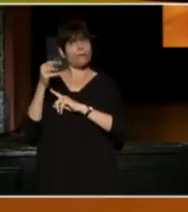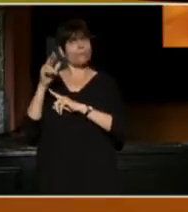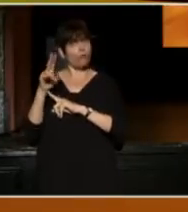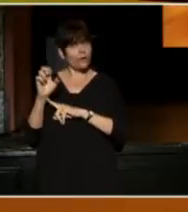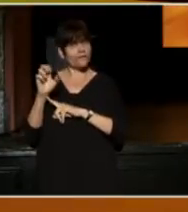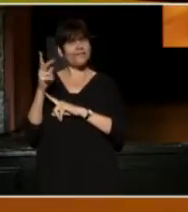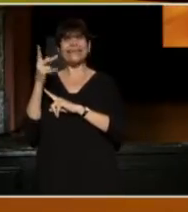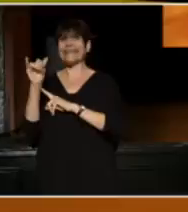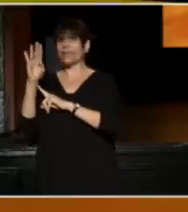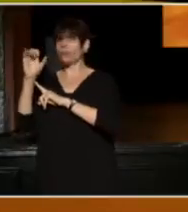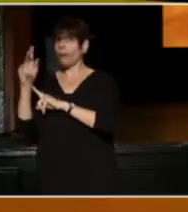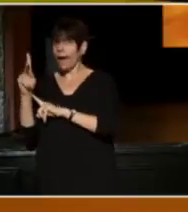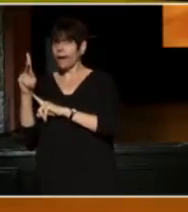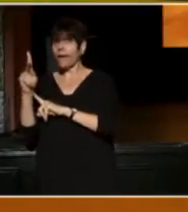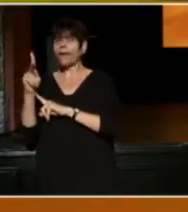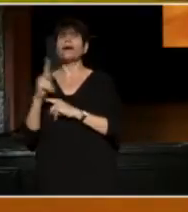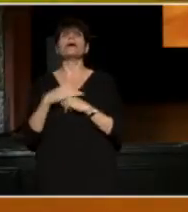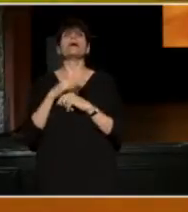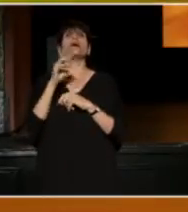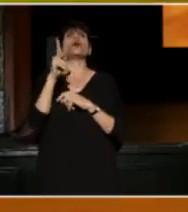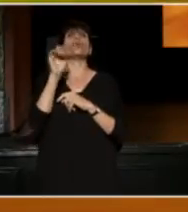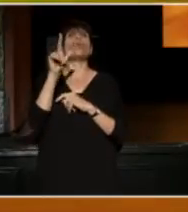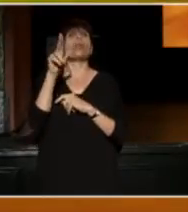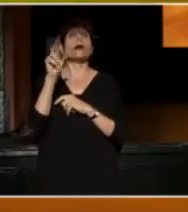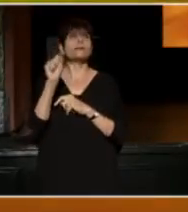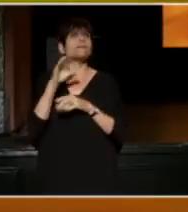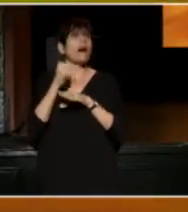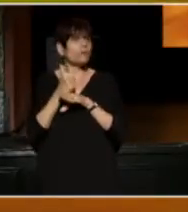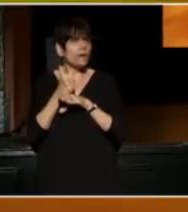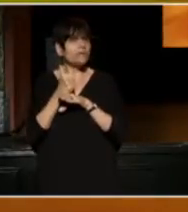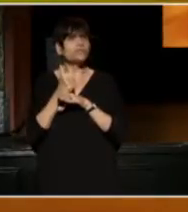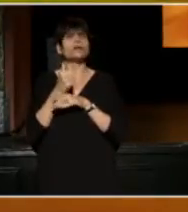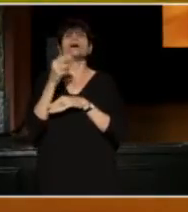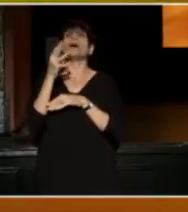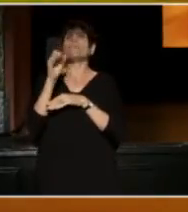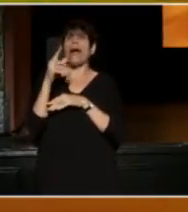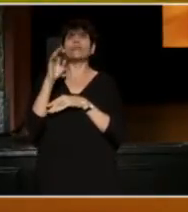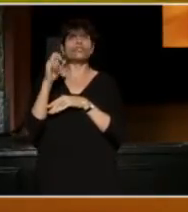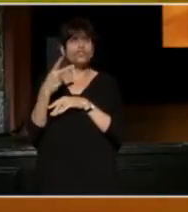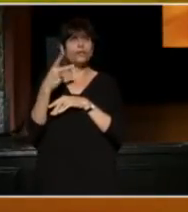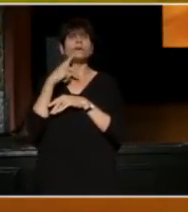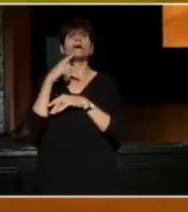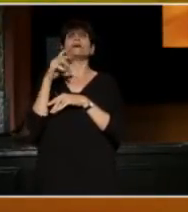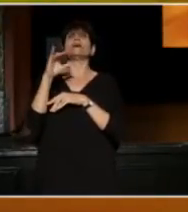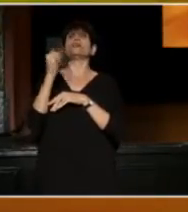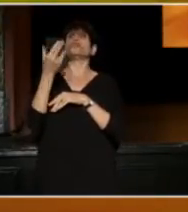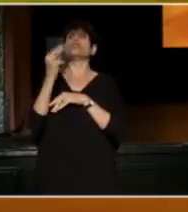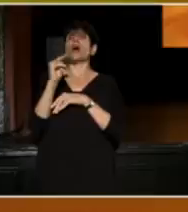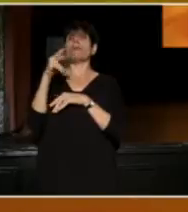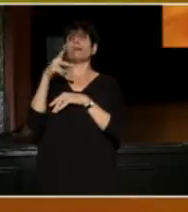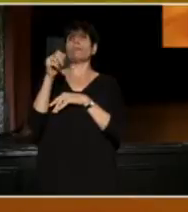KeyBank Foundation, The Kulas Foundation, MailChimp, John P. Murphy Foundation,